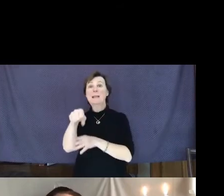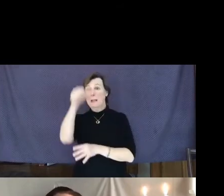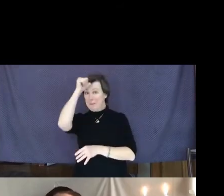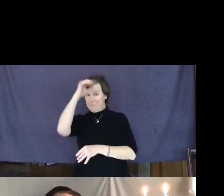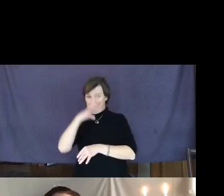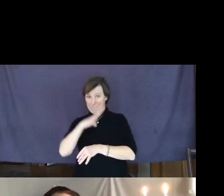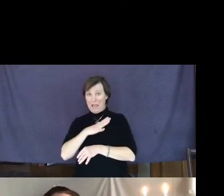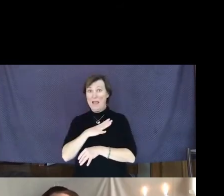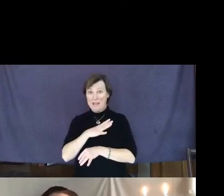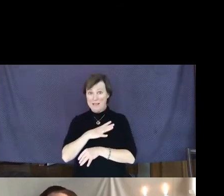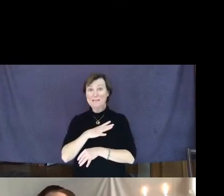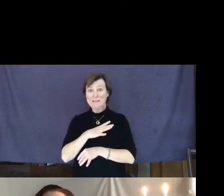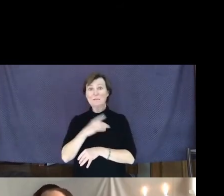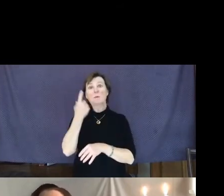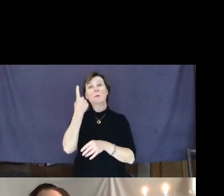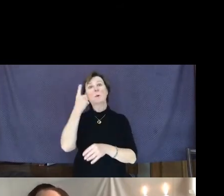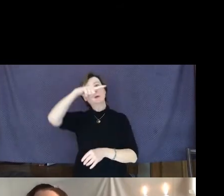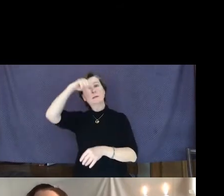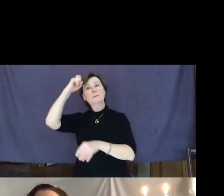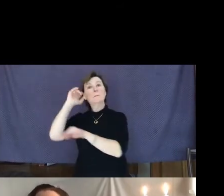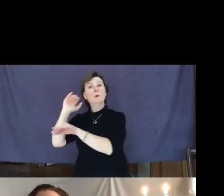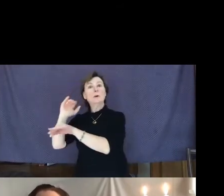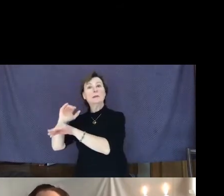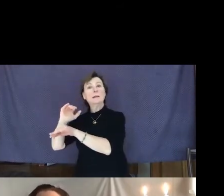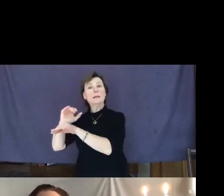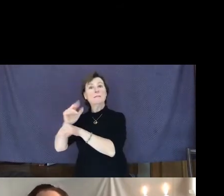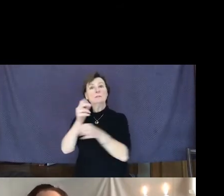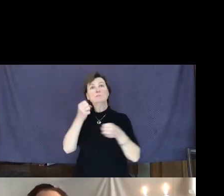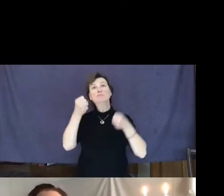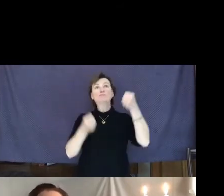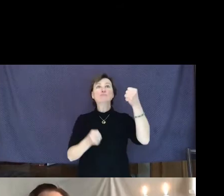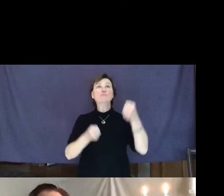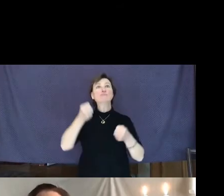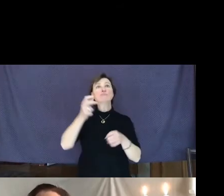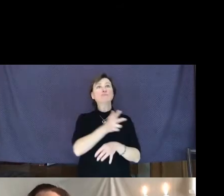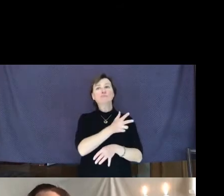one summer evening, stopped his car by the side of a country road